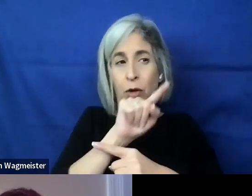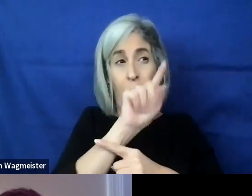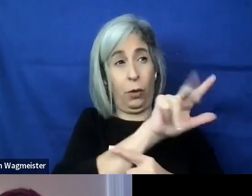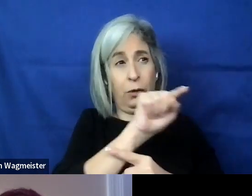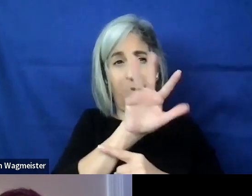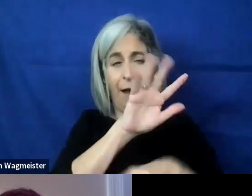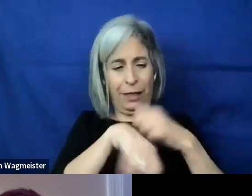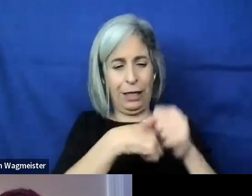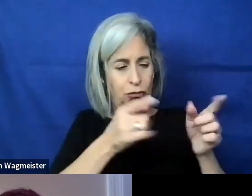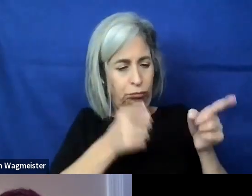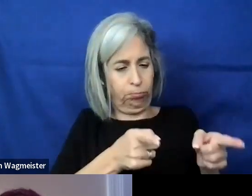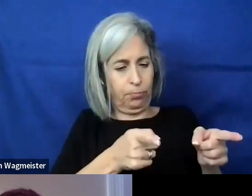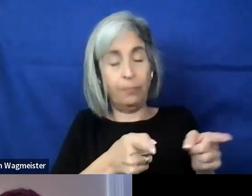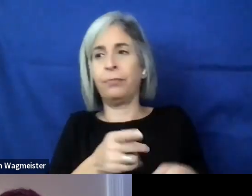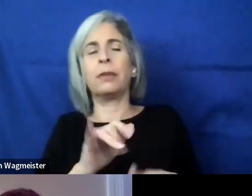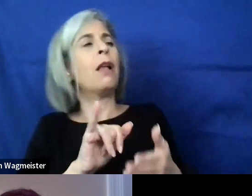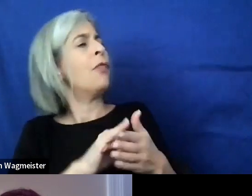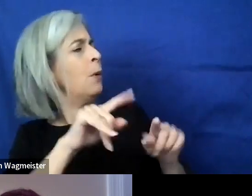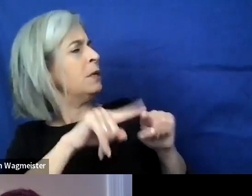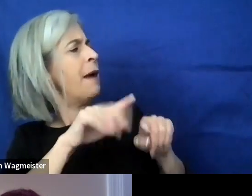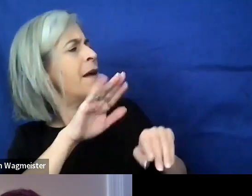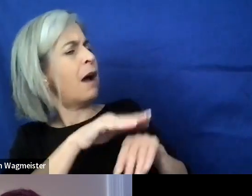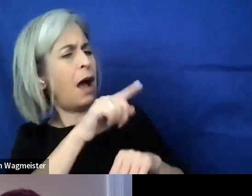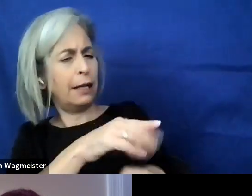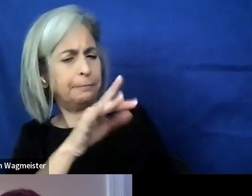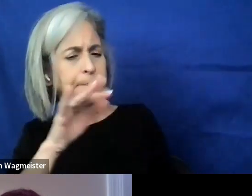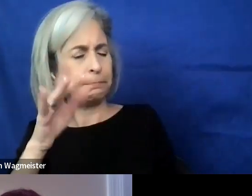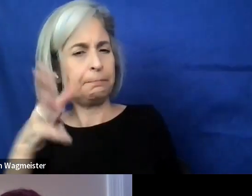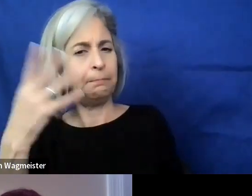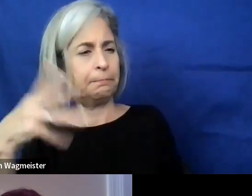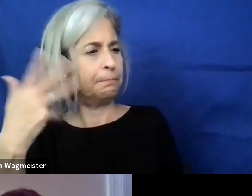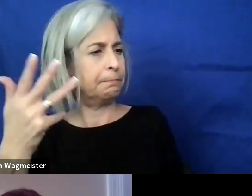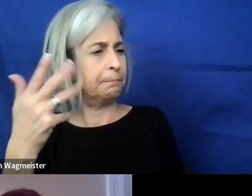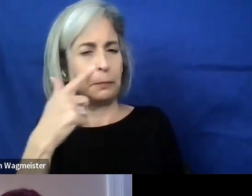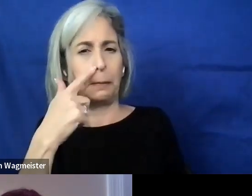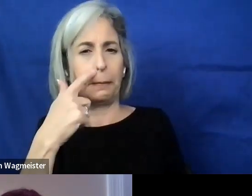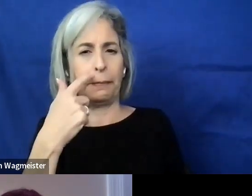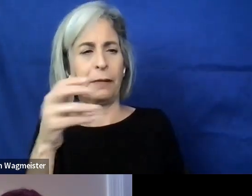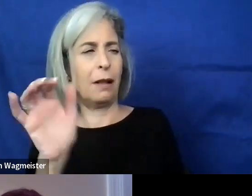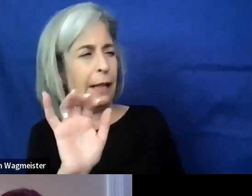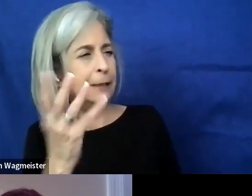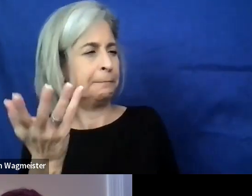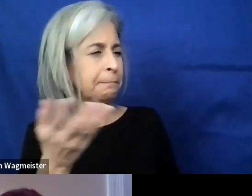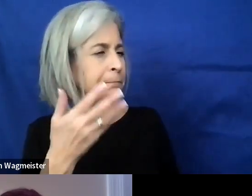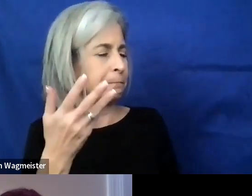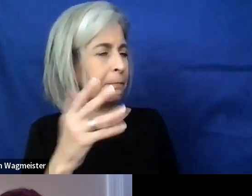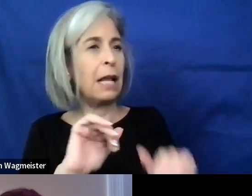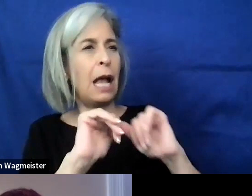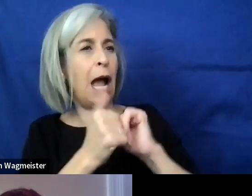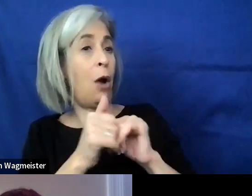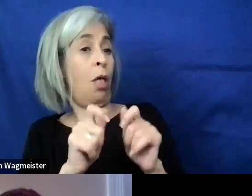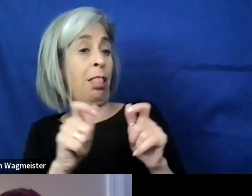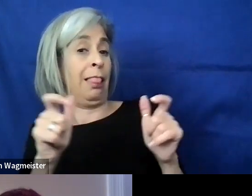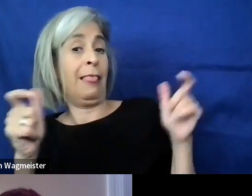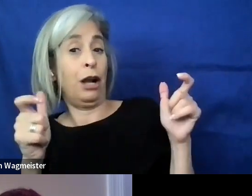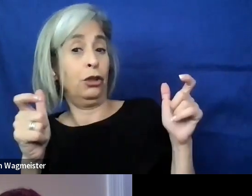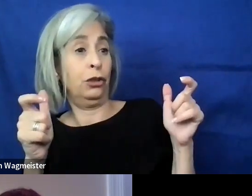Yeah, so that would depend on you know, the, like the, how large the team is.